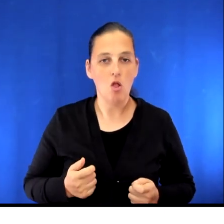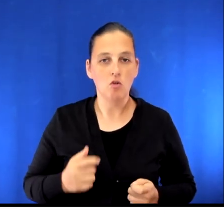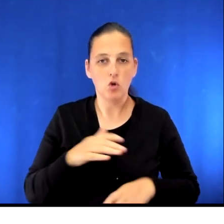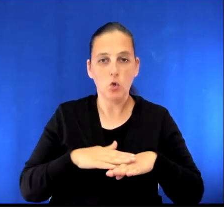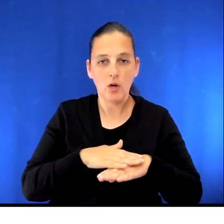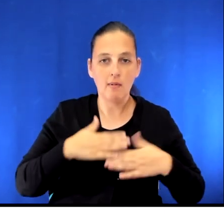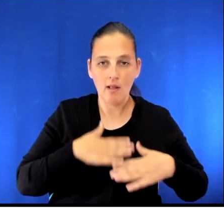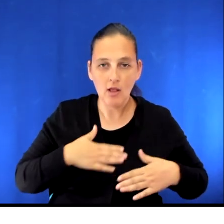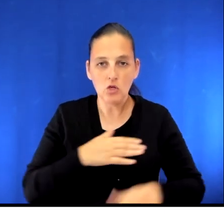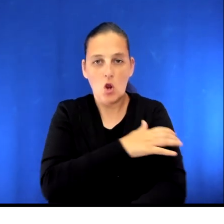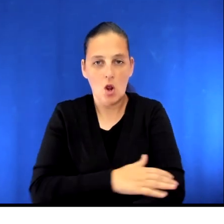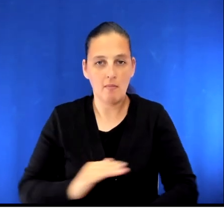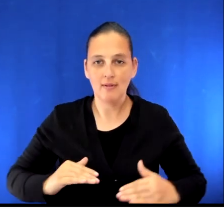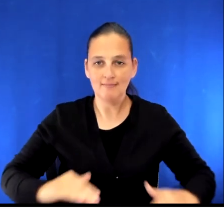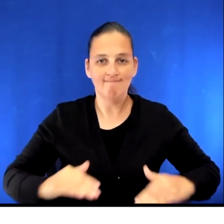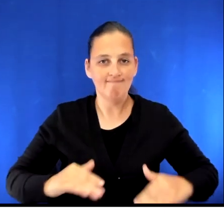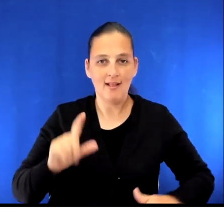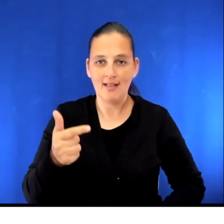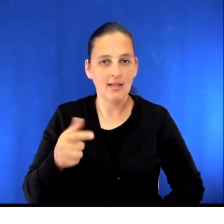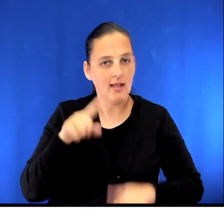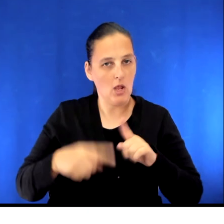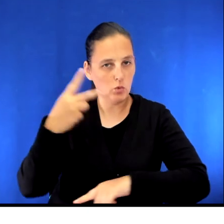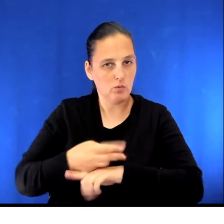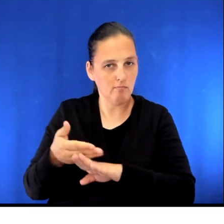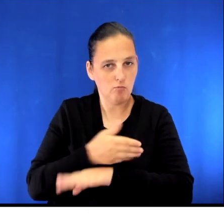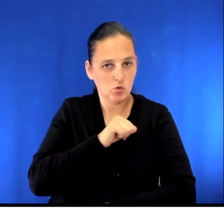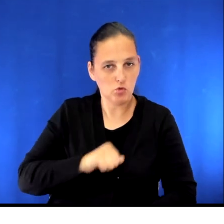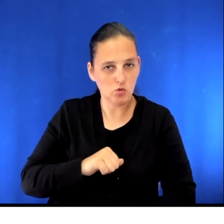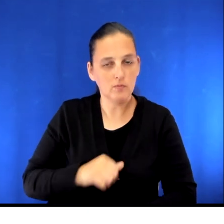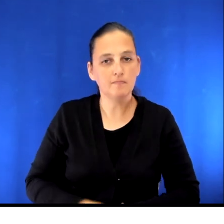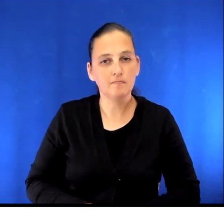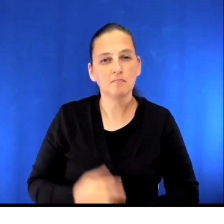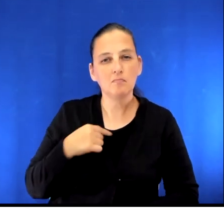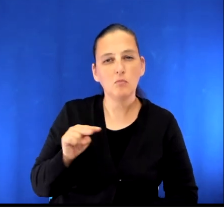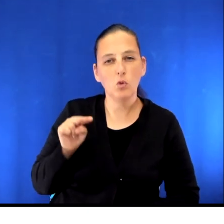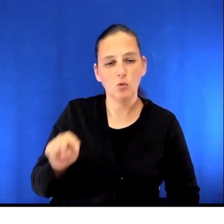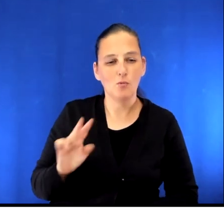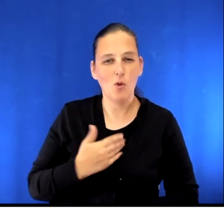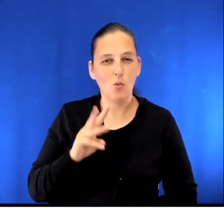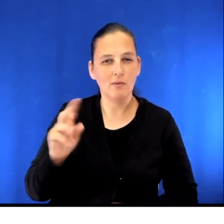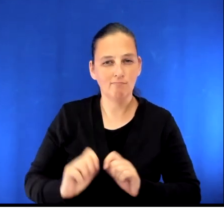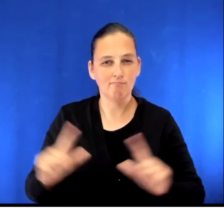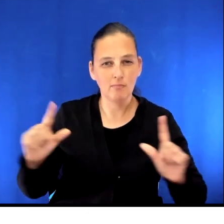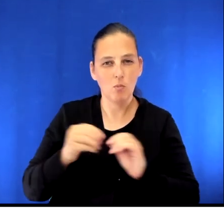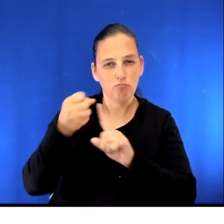arms or legs for two days prior to your surgery. Refer to the Cardiac Surgery guide or website for further details.